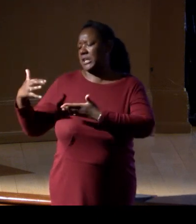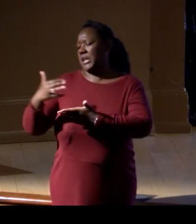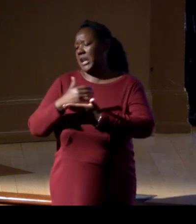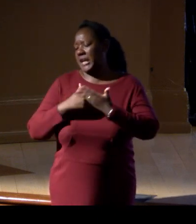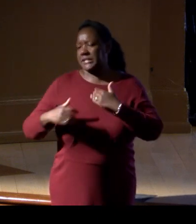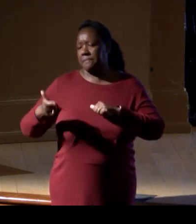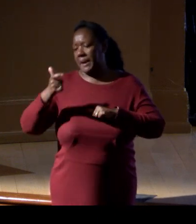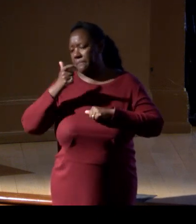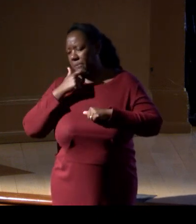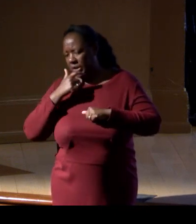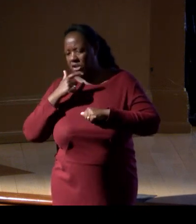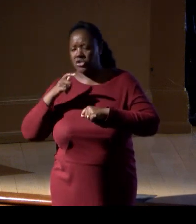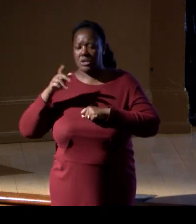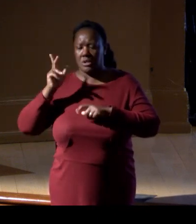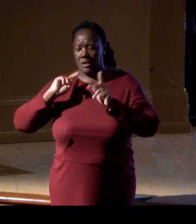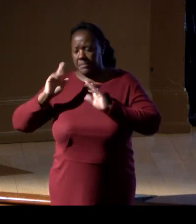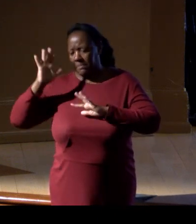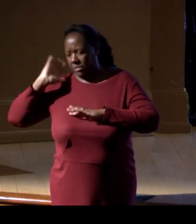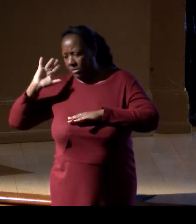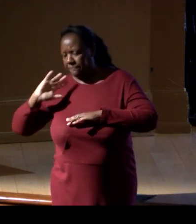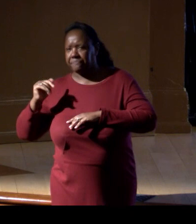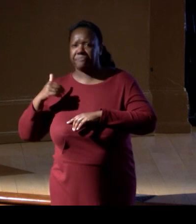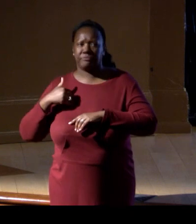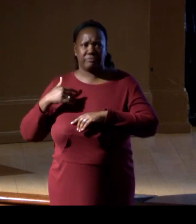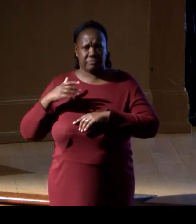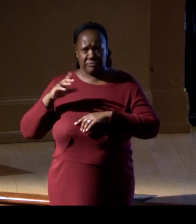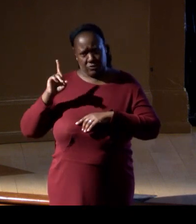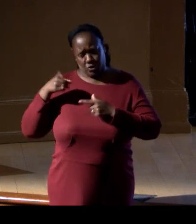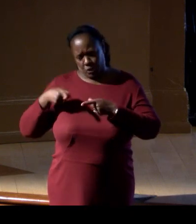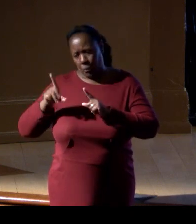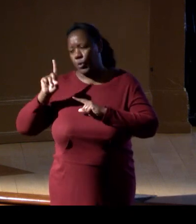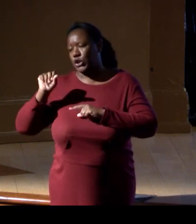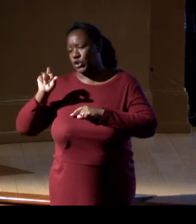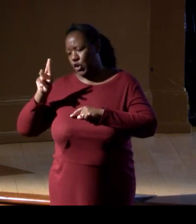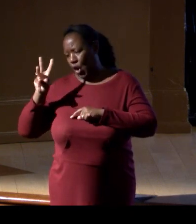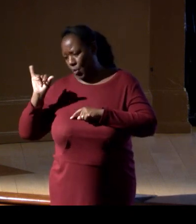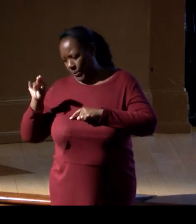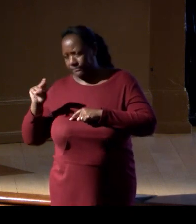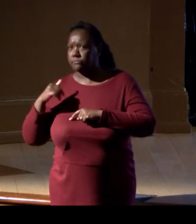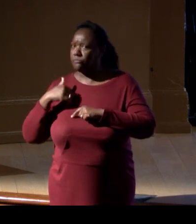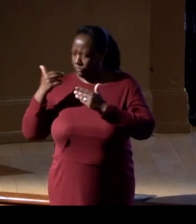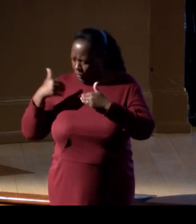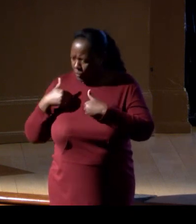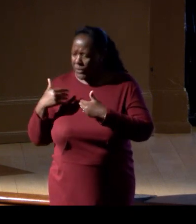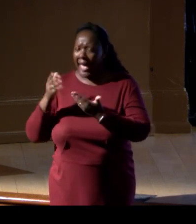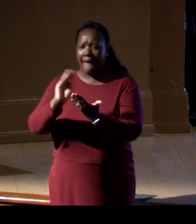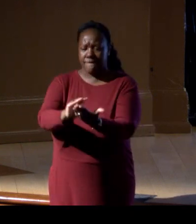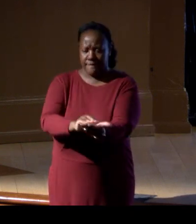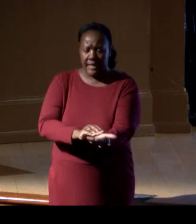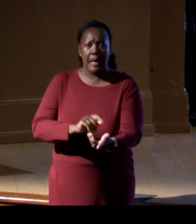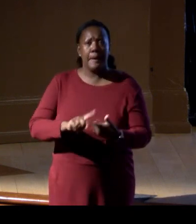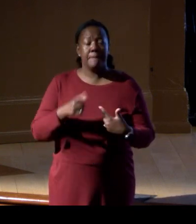and folks like that in the age of Darwin. And as I got into the work, I realized that frankly